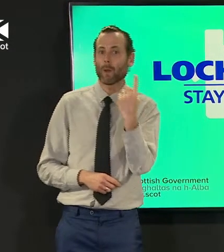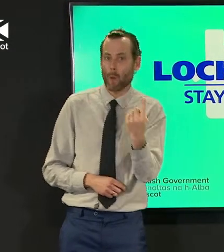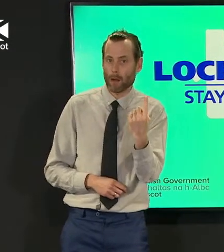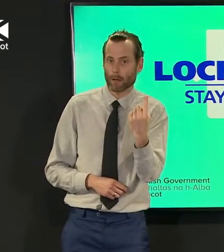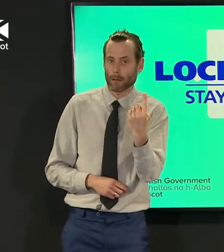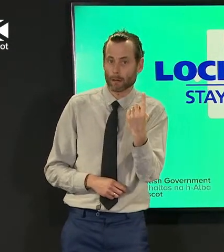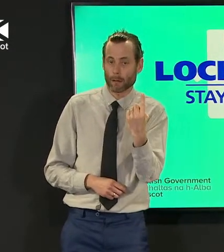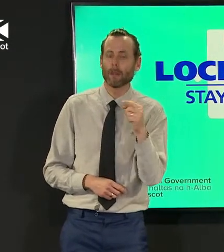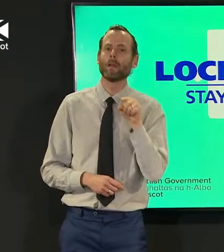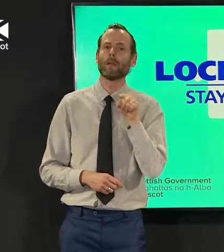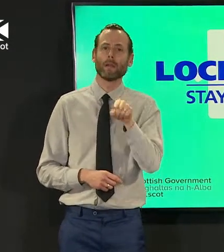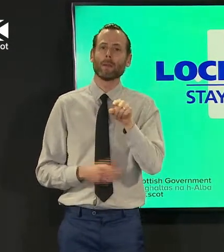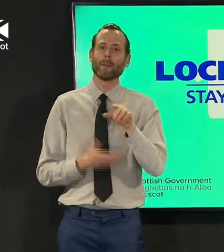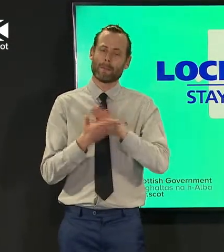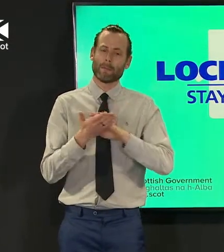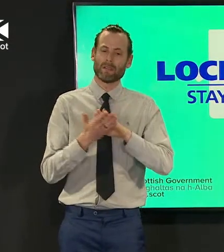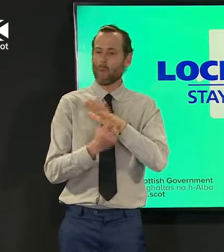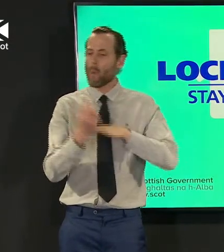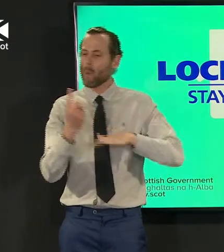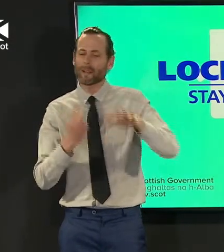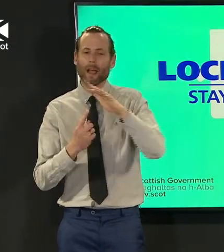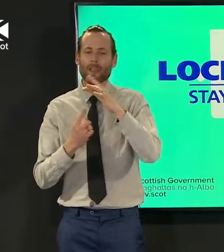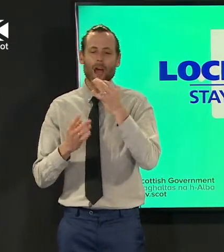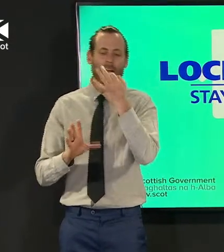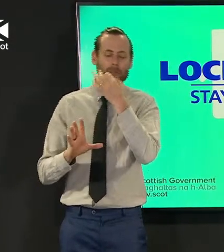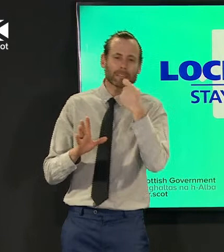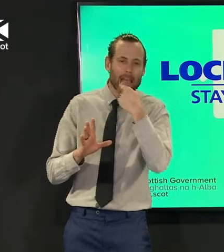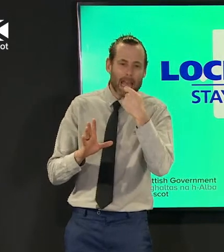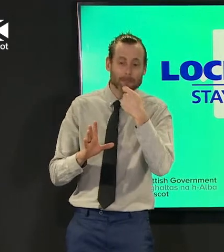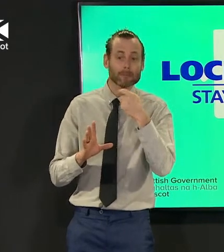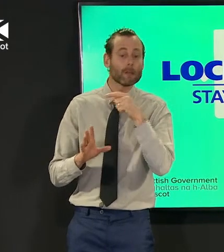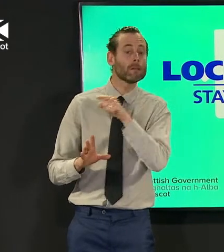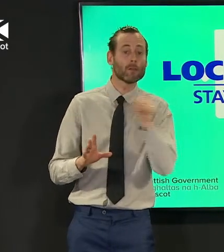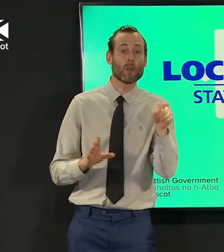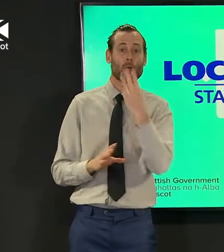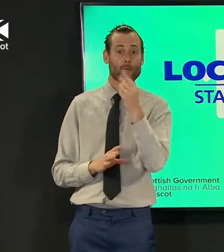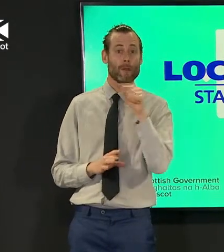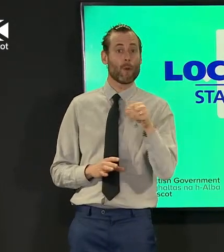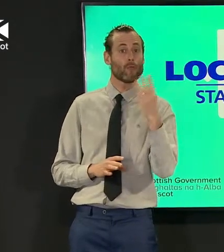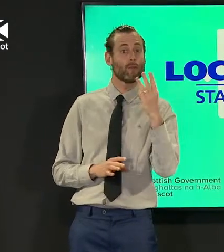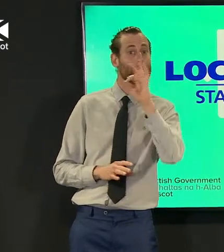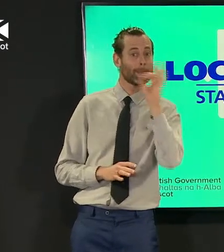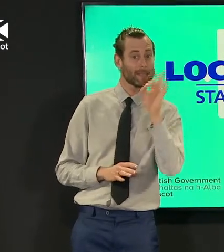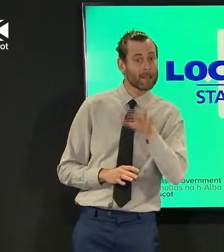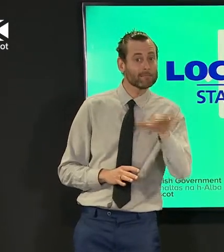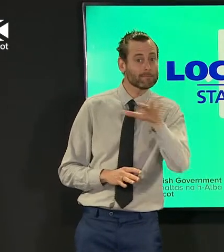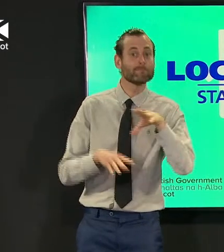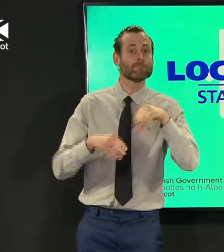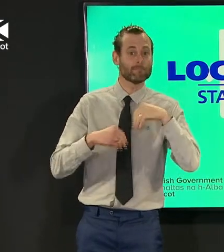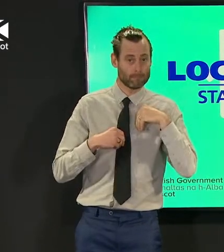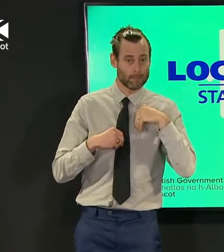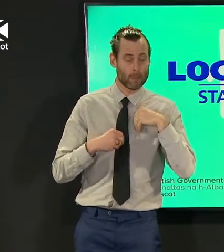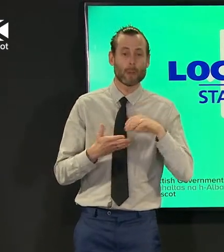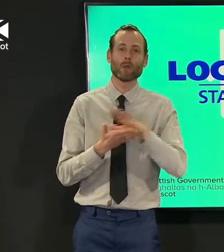that represents 3.3 percent of the total number of tests and takes the total number of confirmed